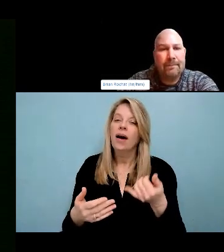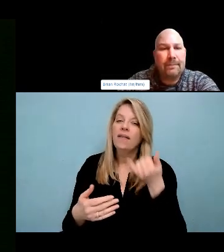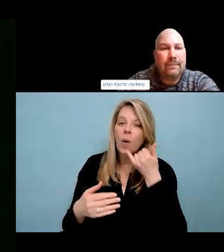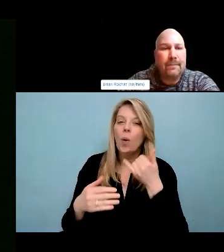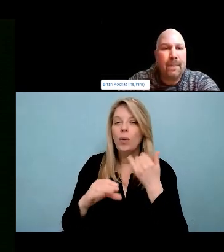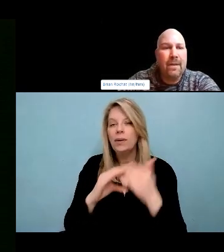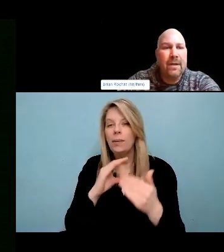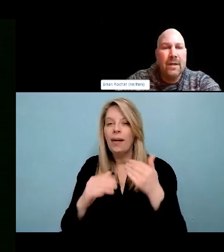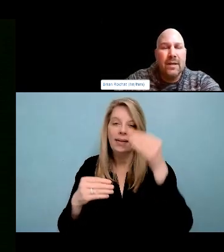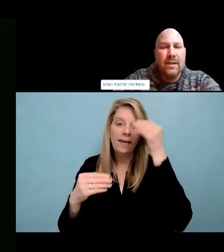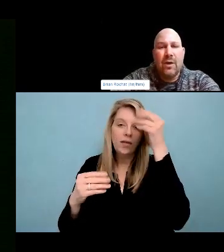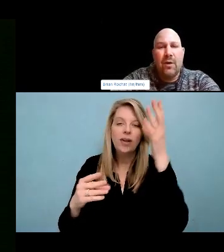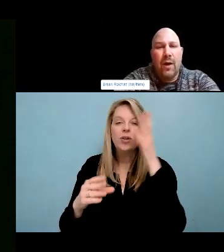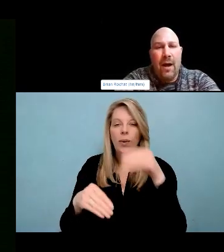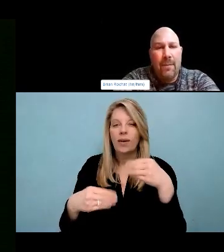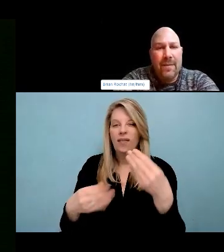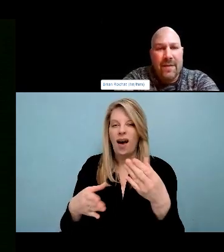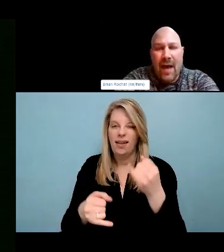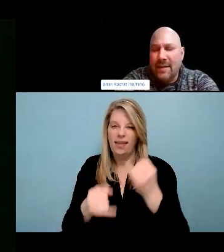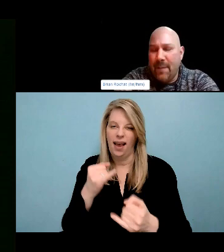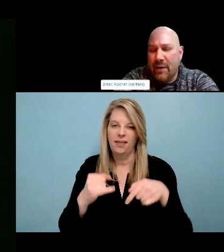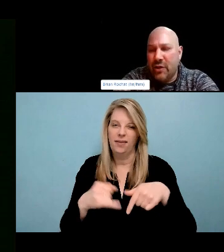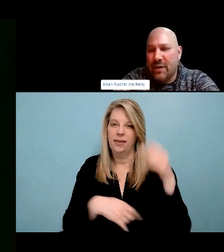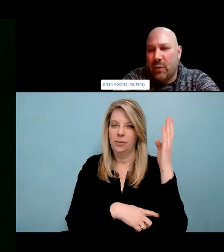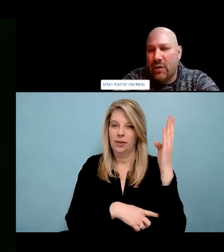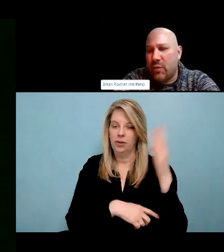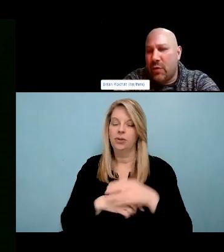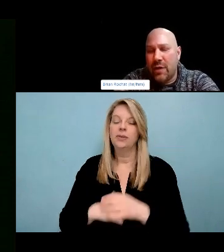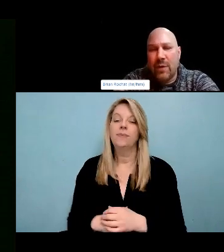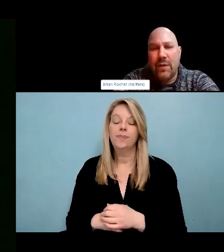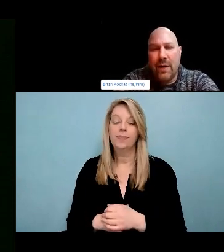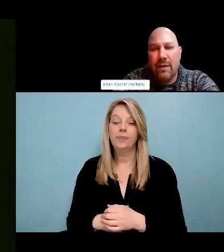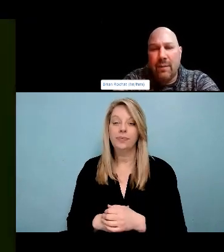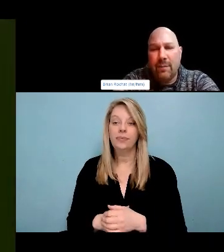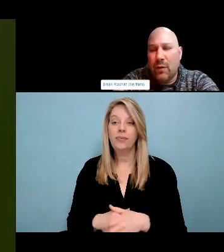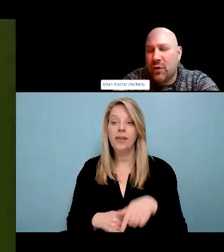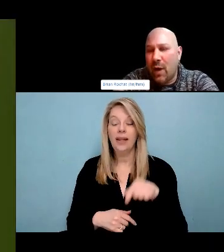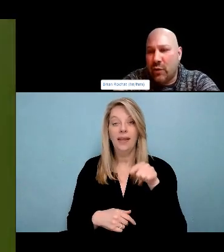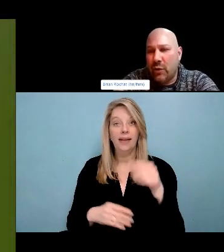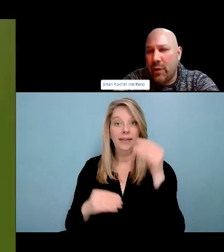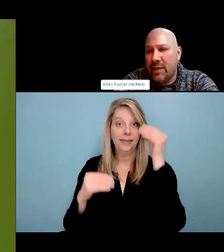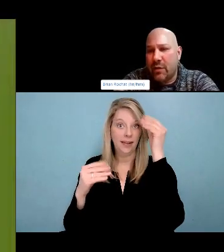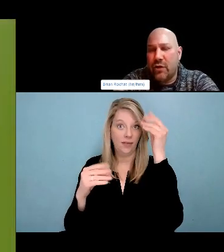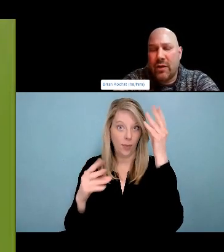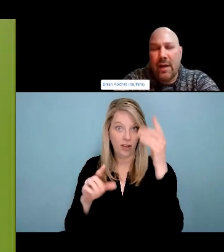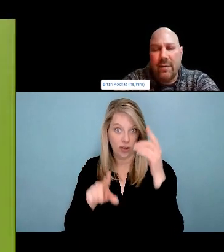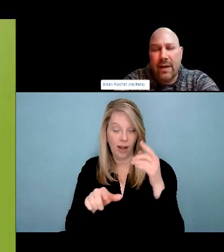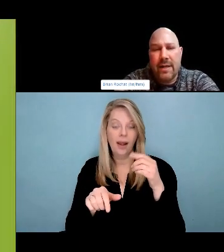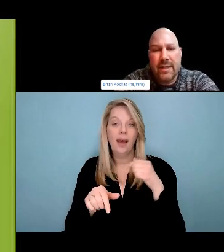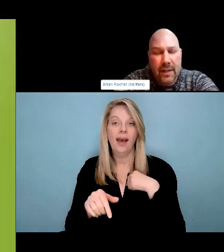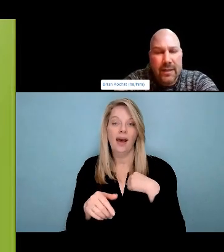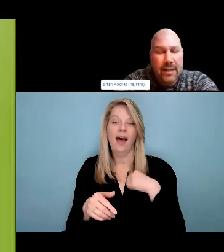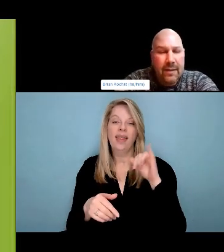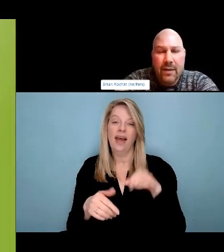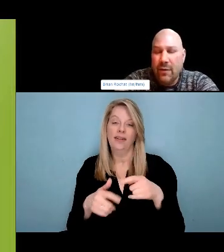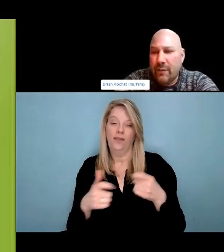are not storytellers like my Icelandic family. But of course, they witnessed and participated